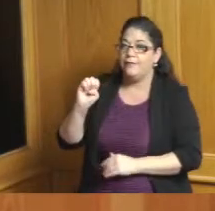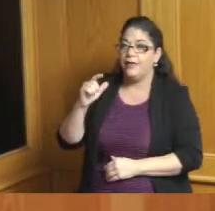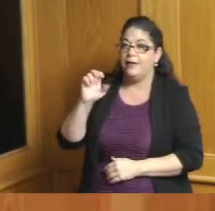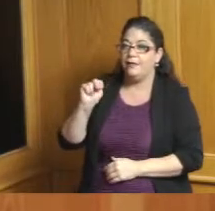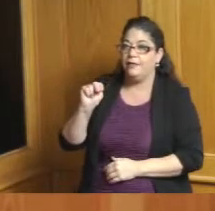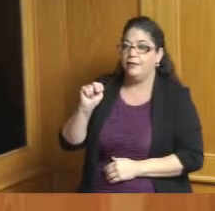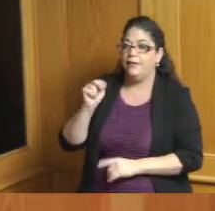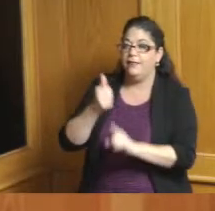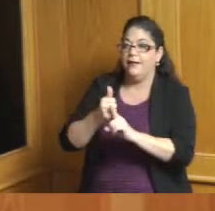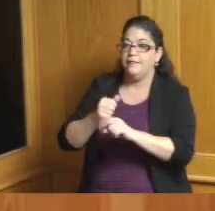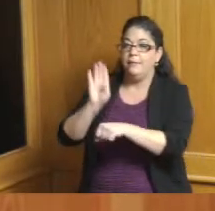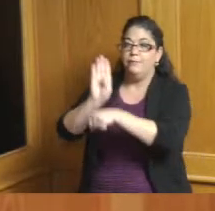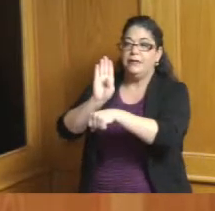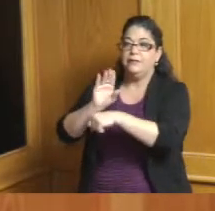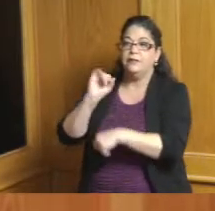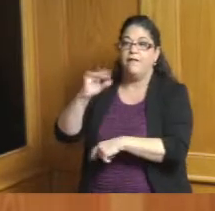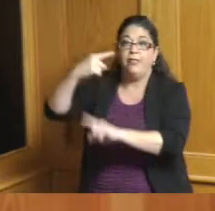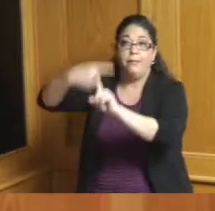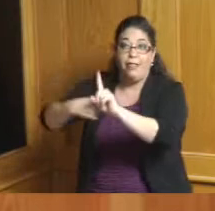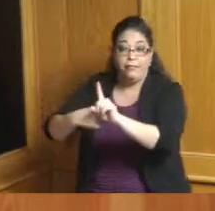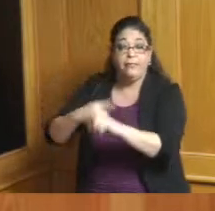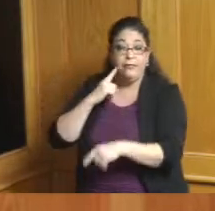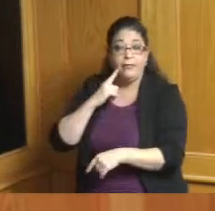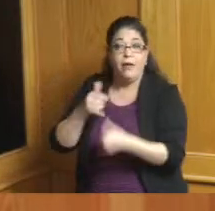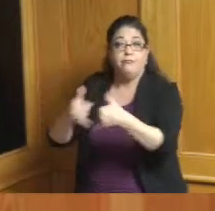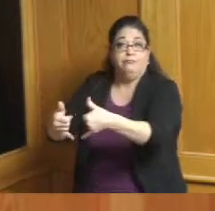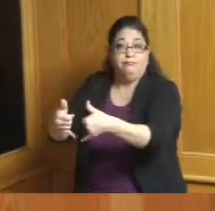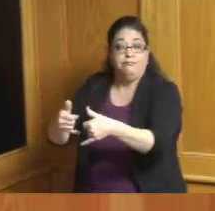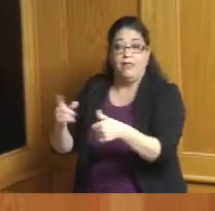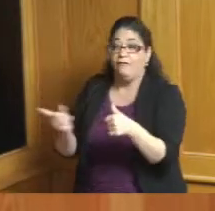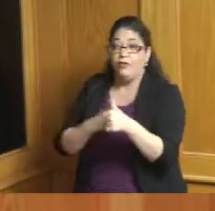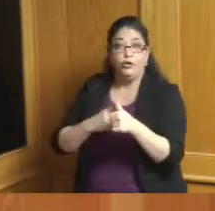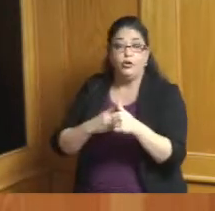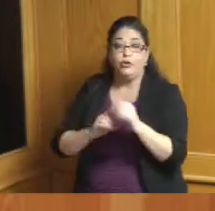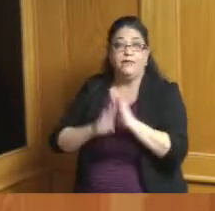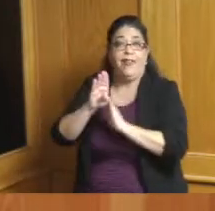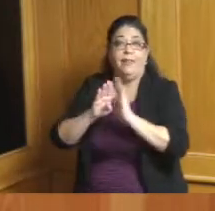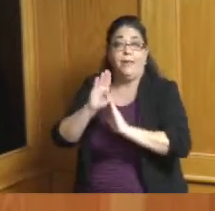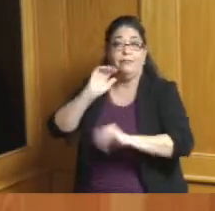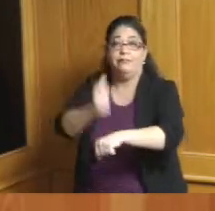business of the month and they had just done their first development and to think how far they've